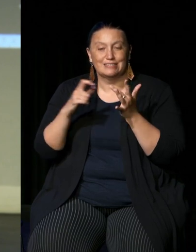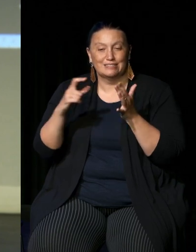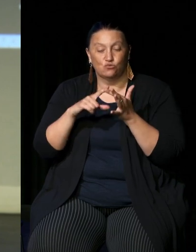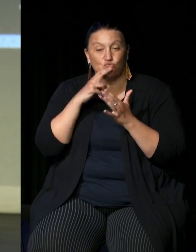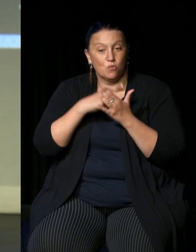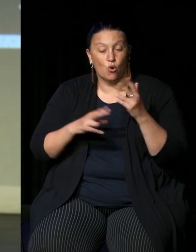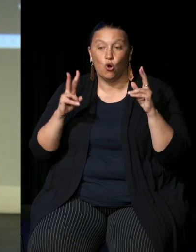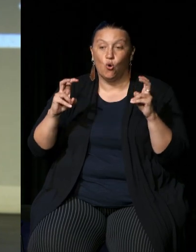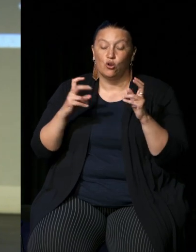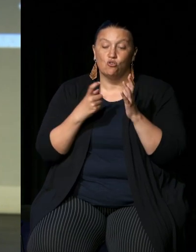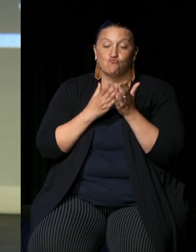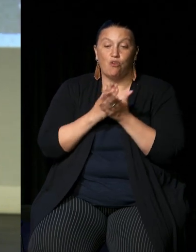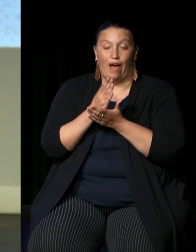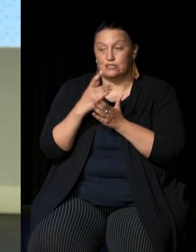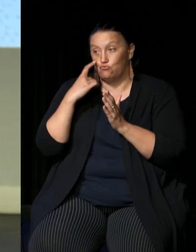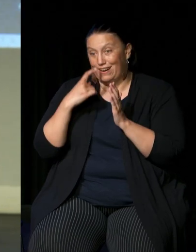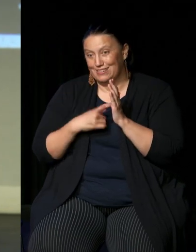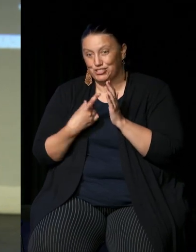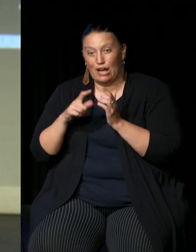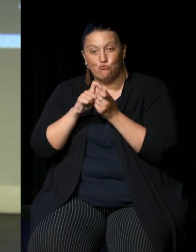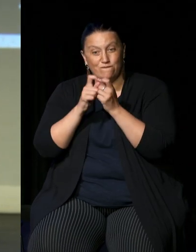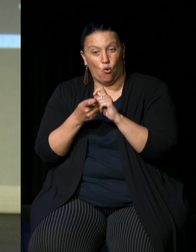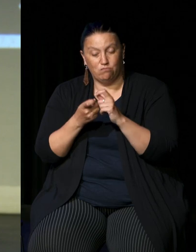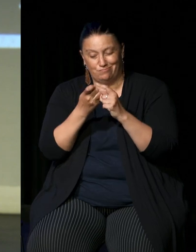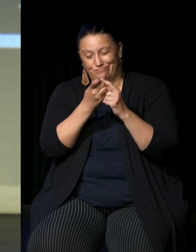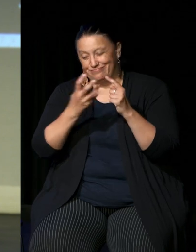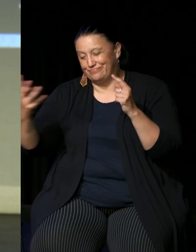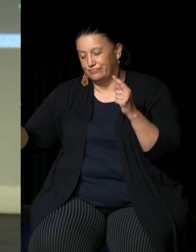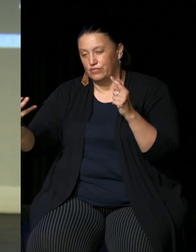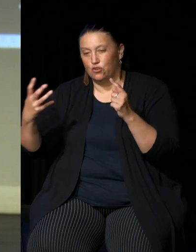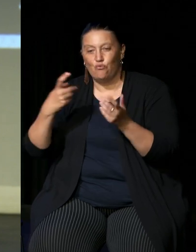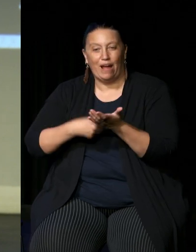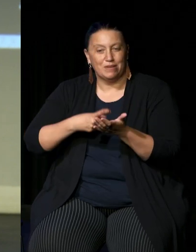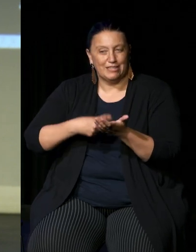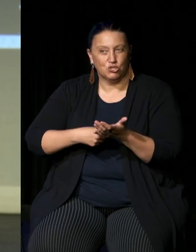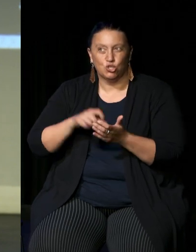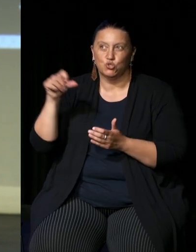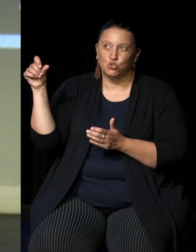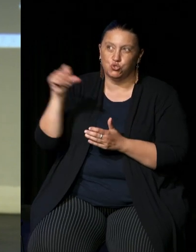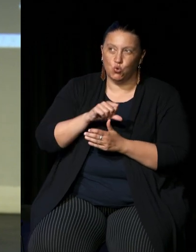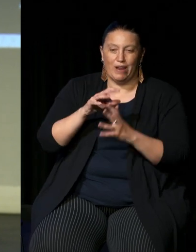the number of recommendations that was meant to address what Native Title couldn't address it's